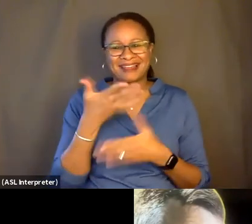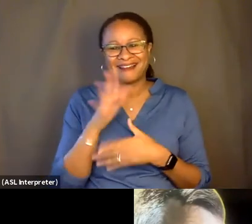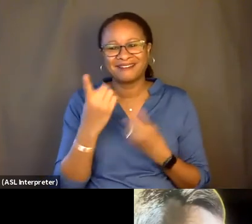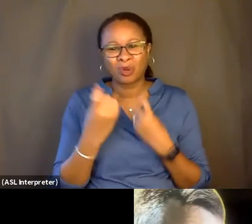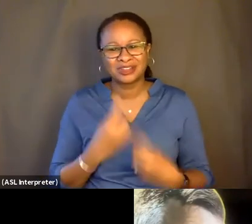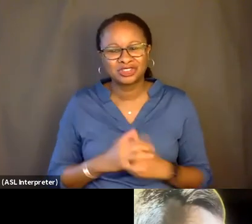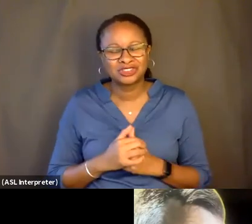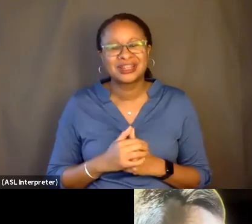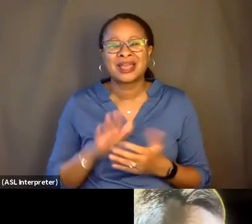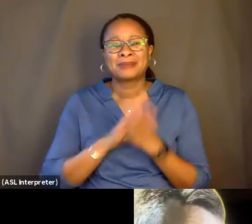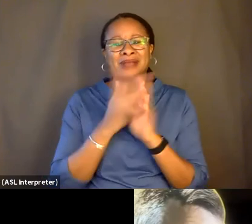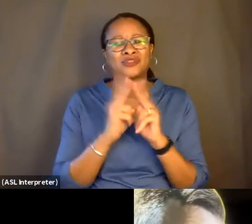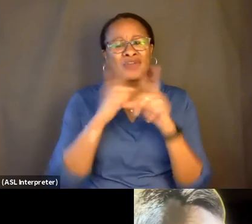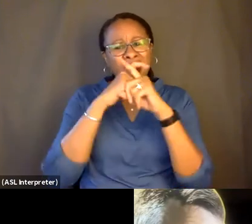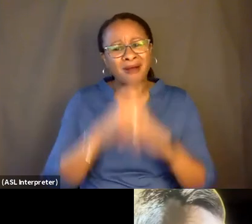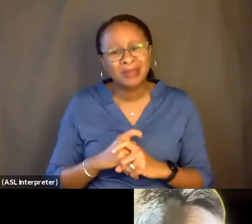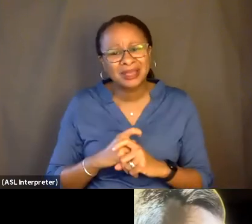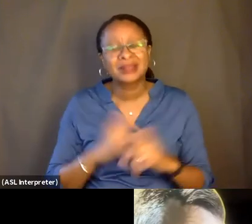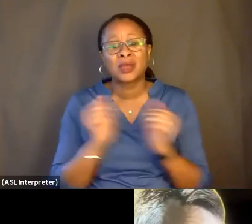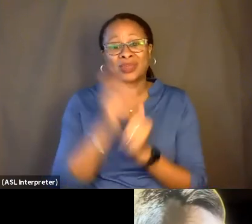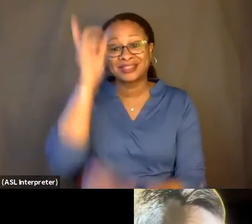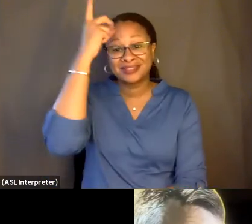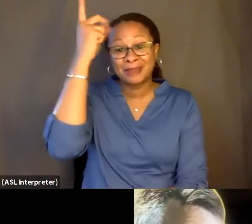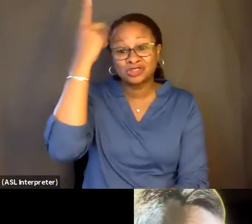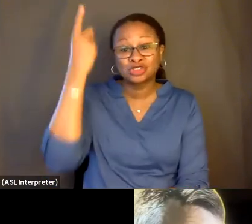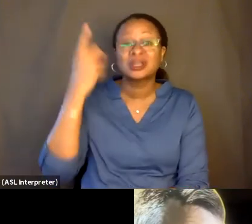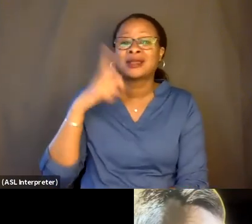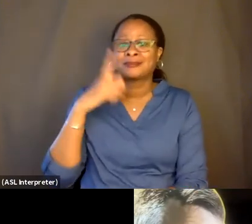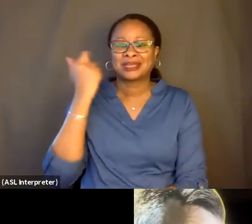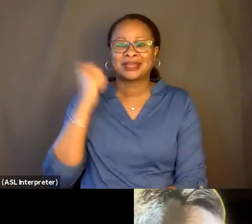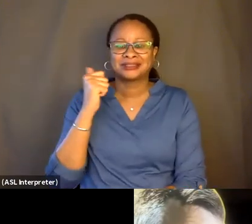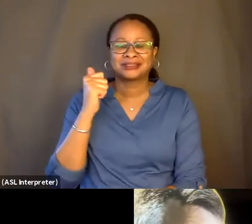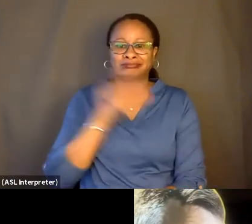it becomes very complicated with dementia. Because it's flipping all the time, like,